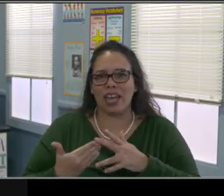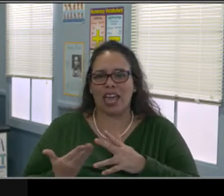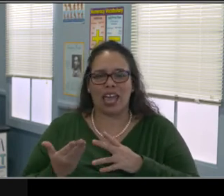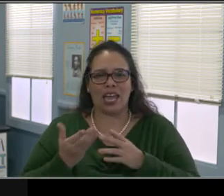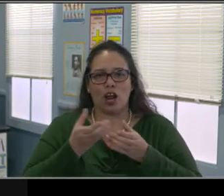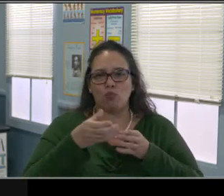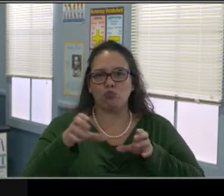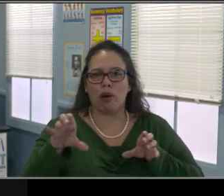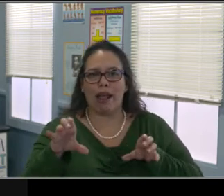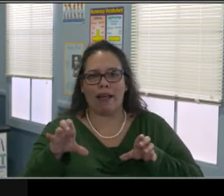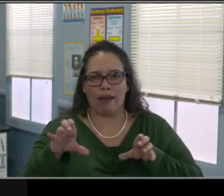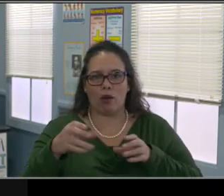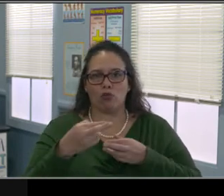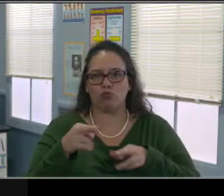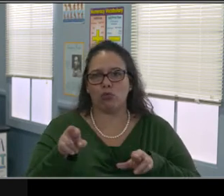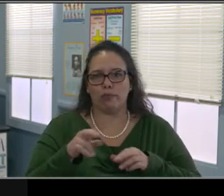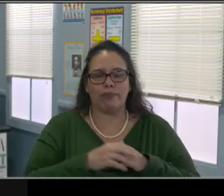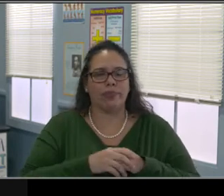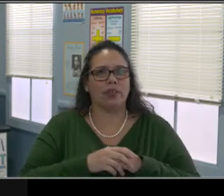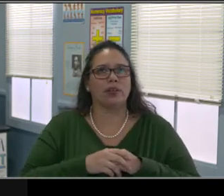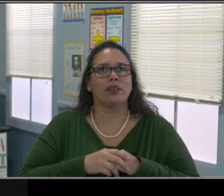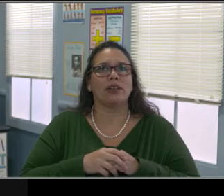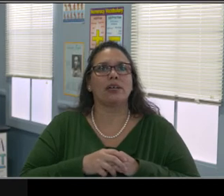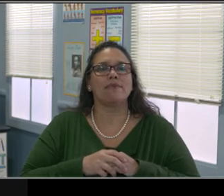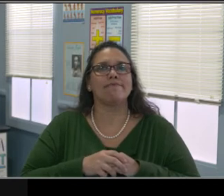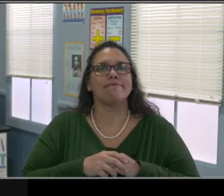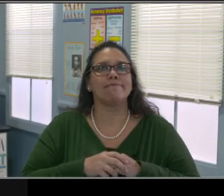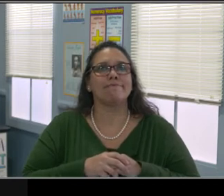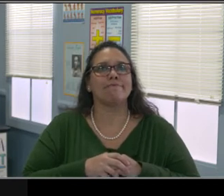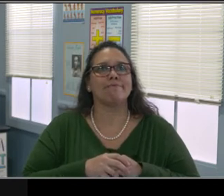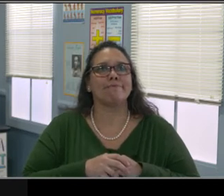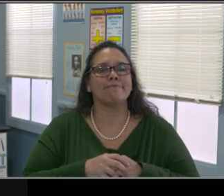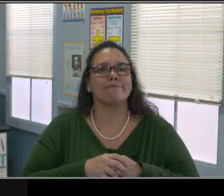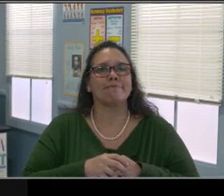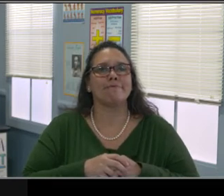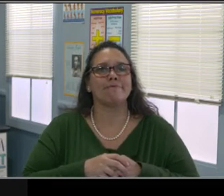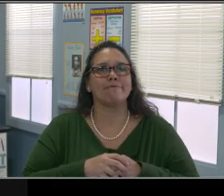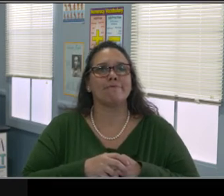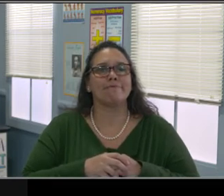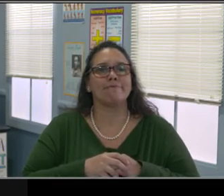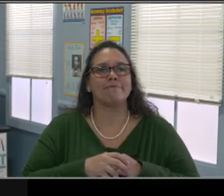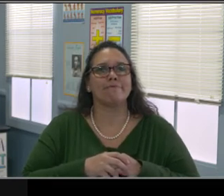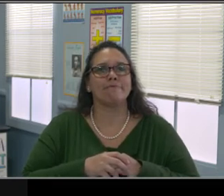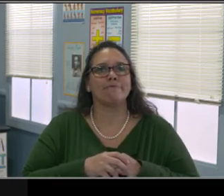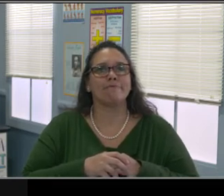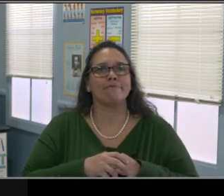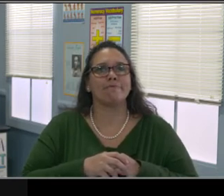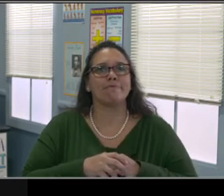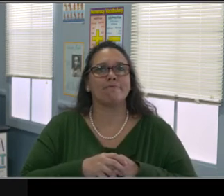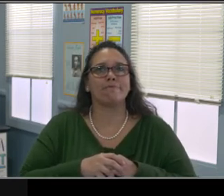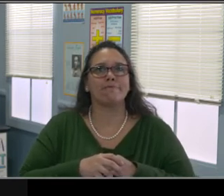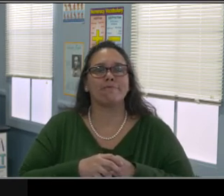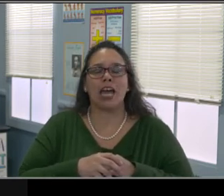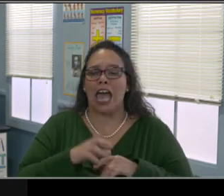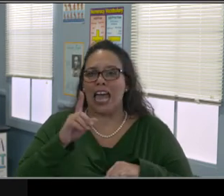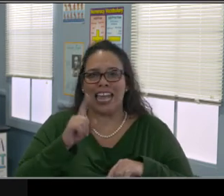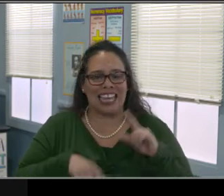like everything else, we were all getting used to everything and trying to figure out what needs to be done. What's the priority?